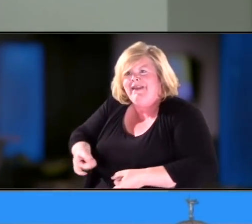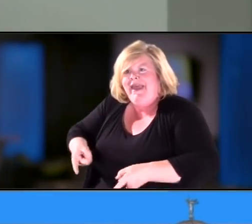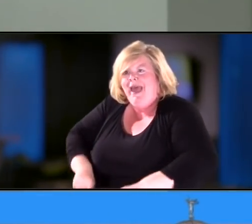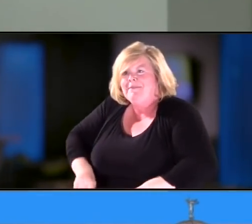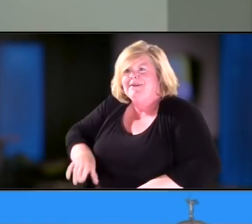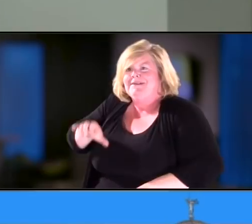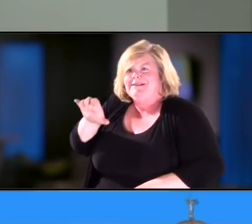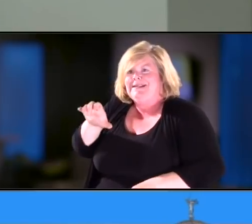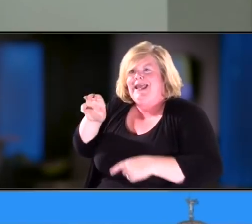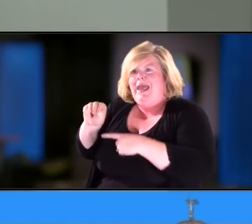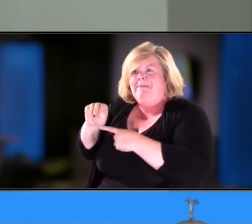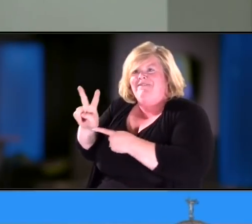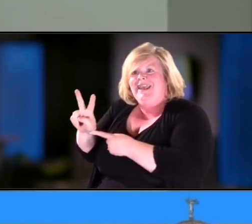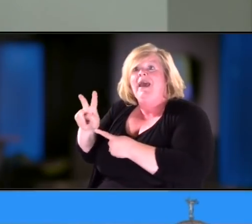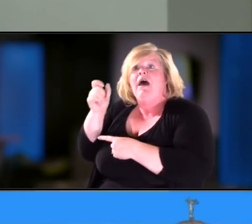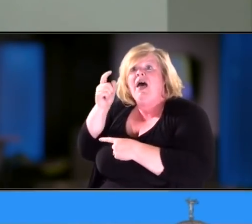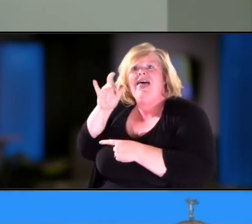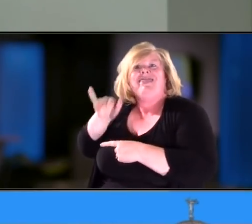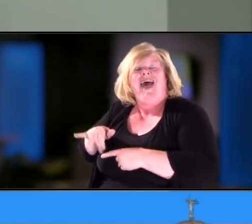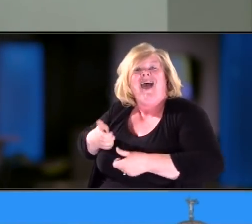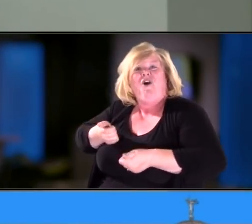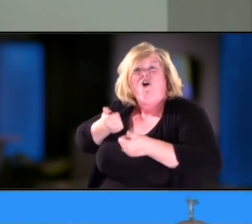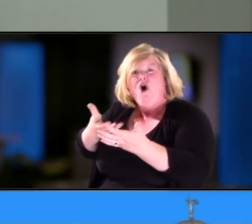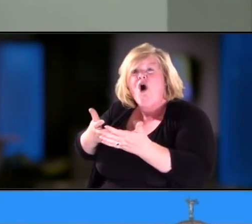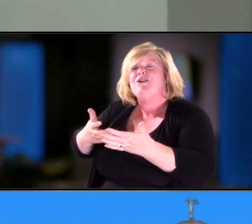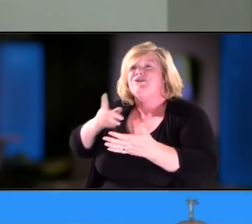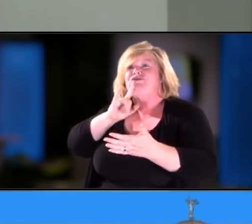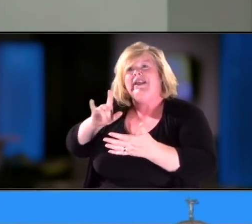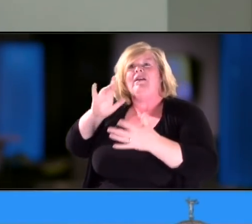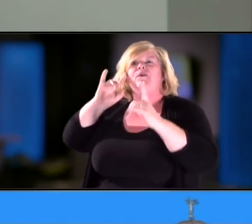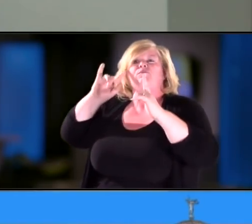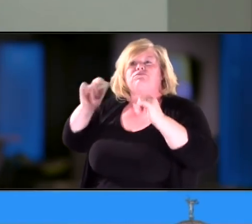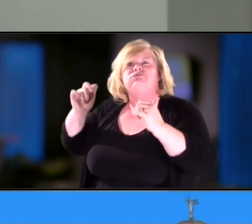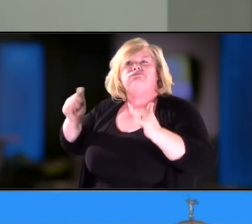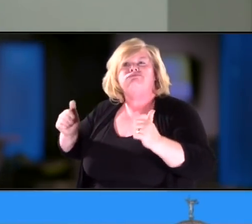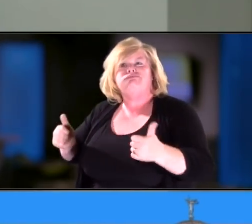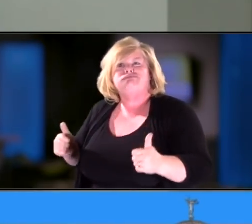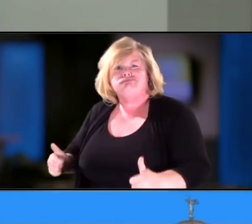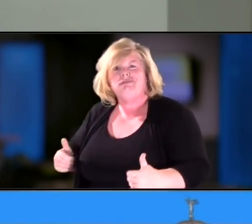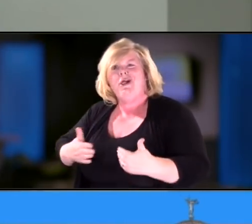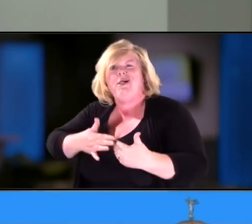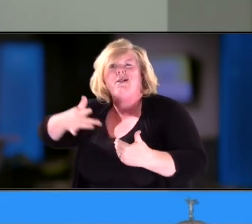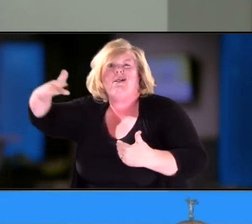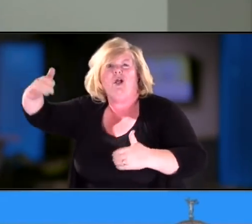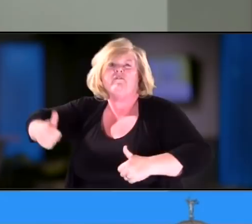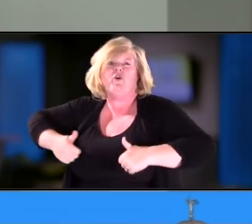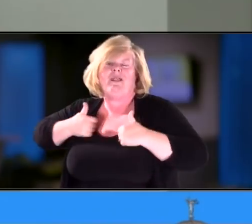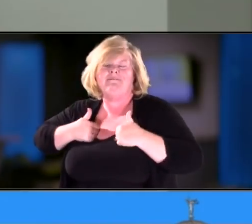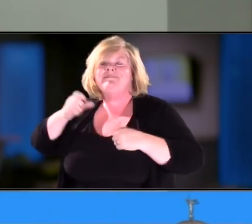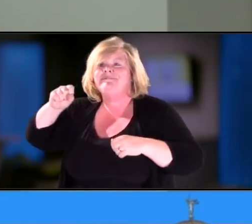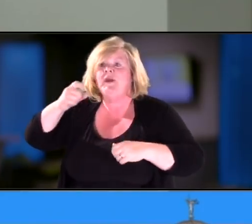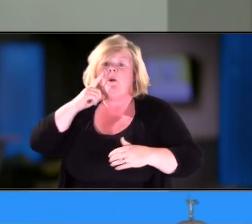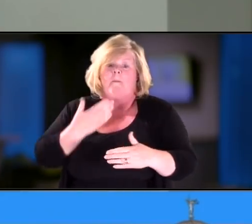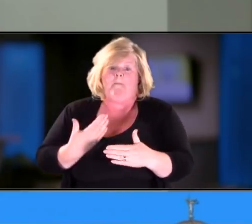With the CMV, it causes lifelong, it can cause lifelong progressive hearing loss. So, actually when she was born